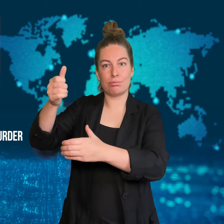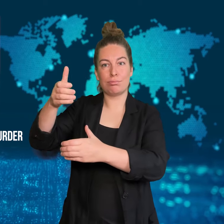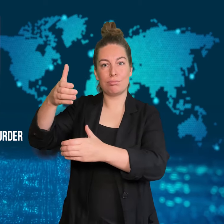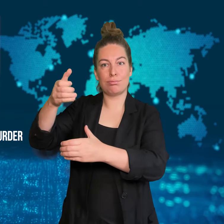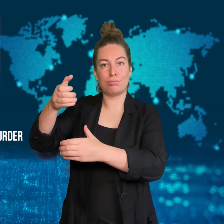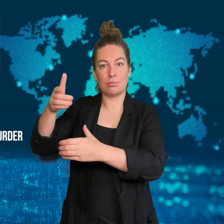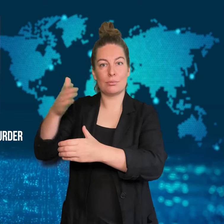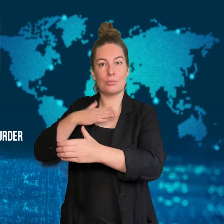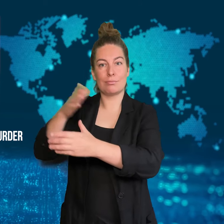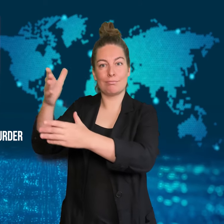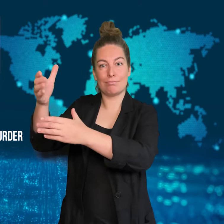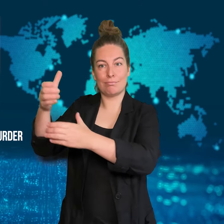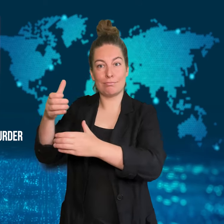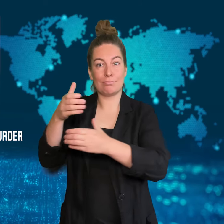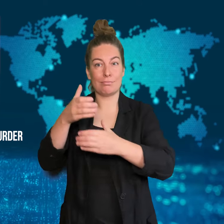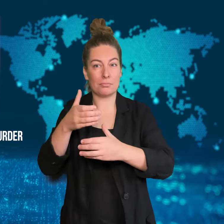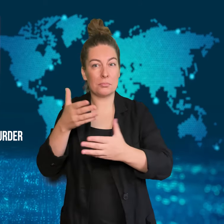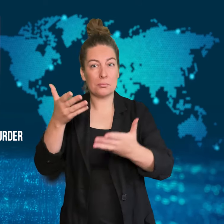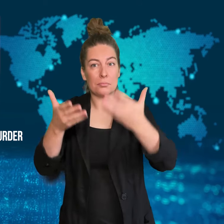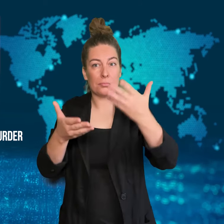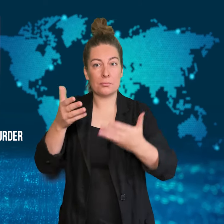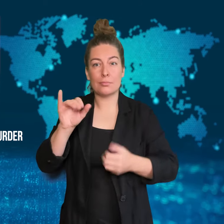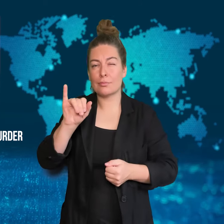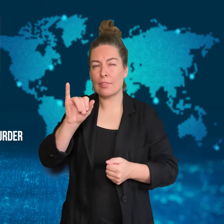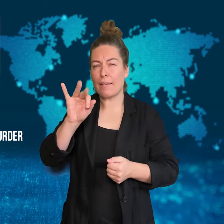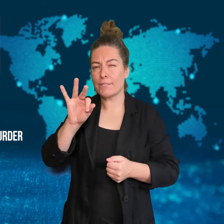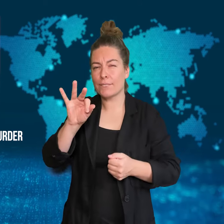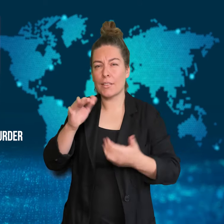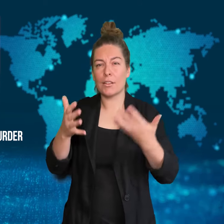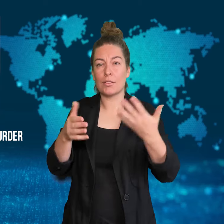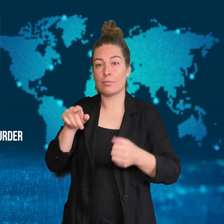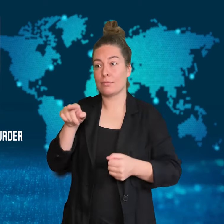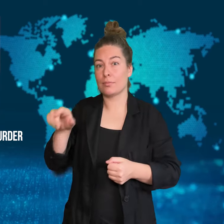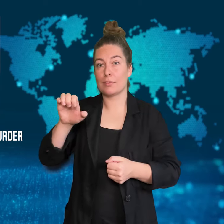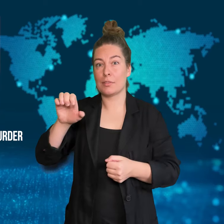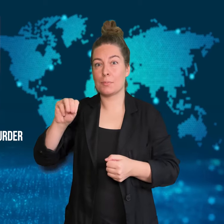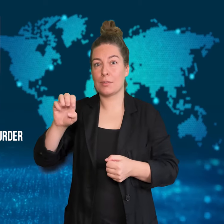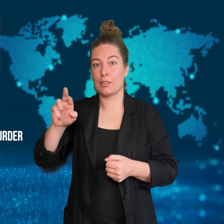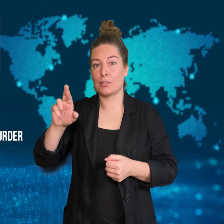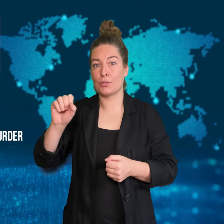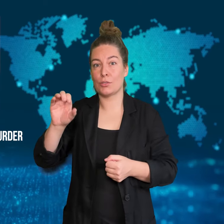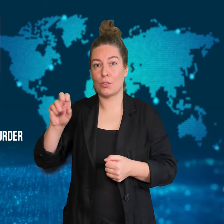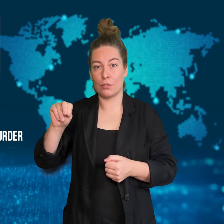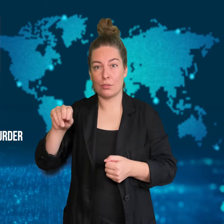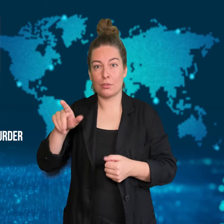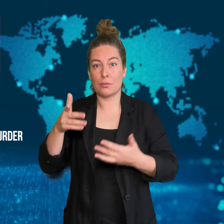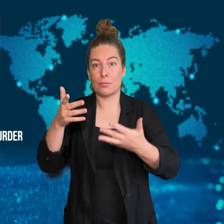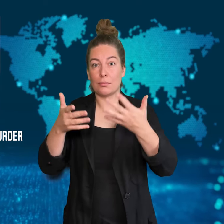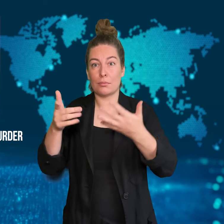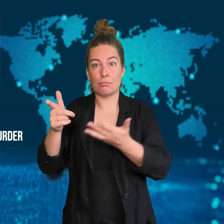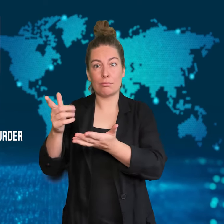If he had been successful, Emerson would have been able to